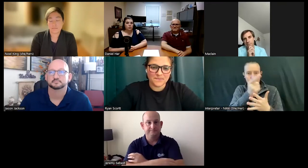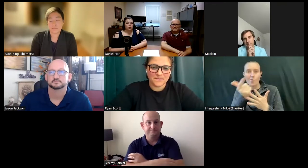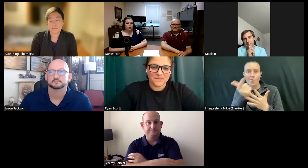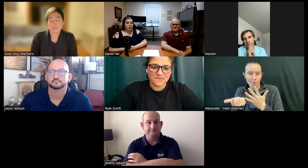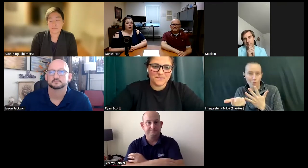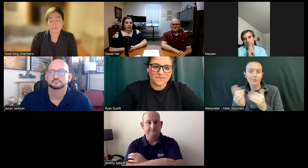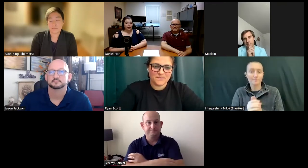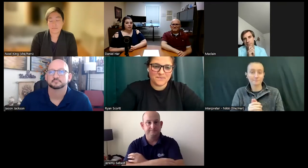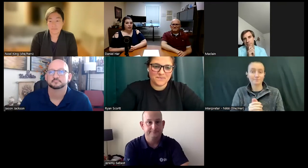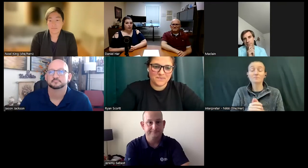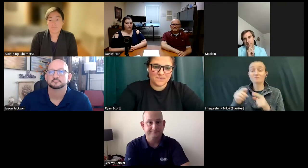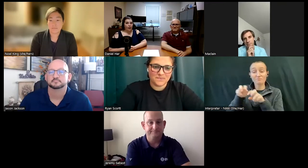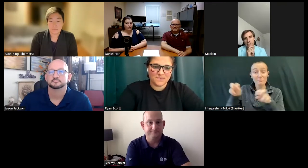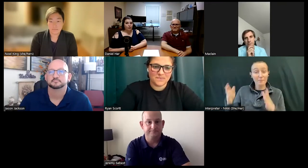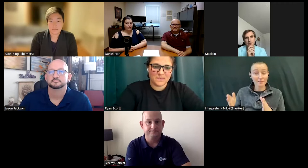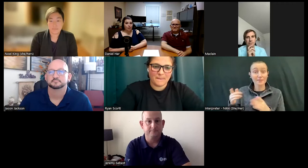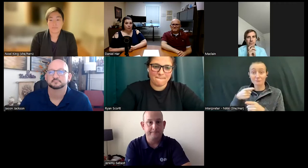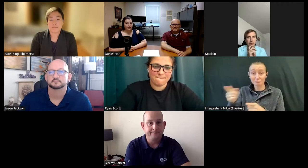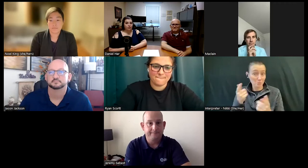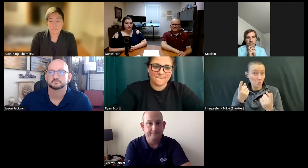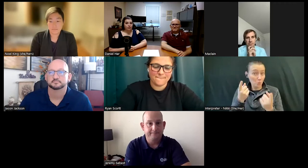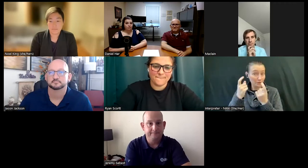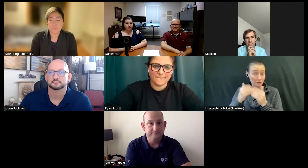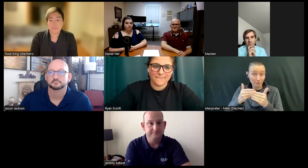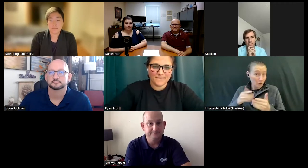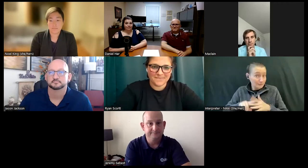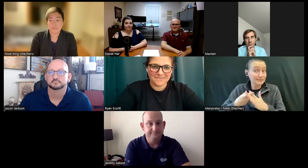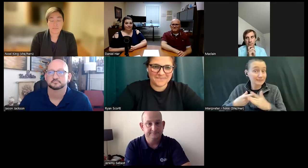So, for our panelists any questions before we get started?